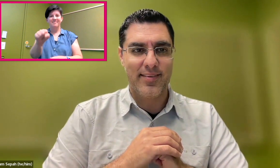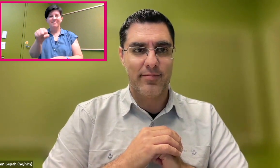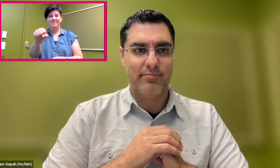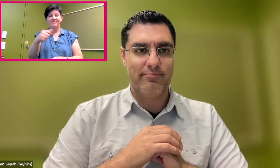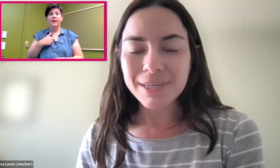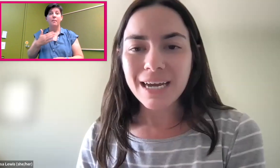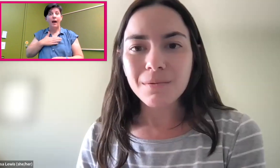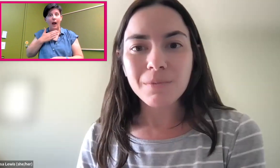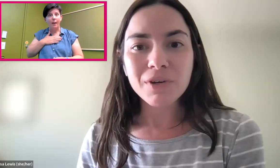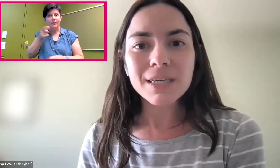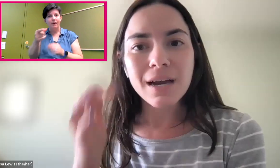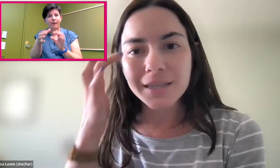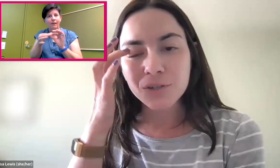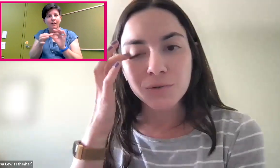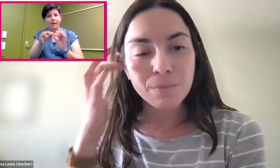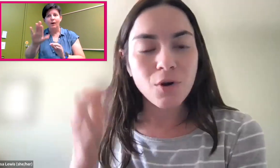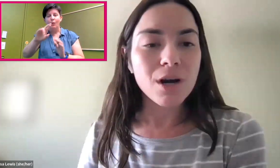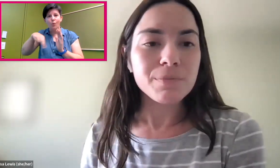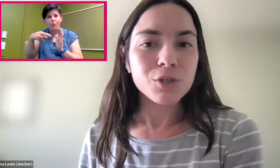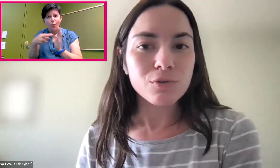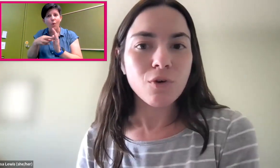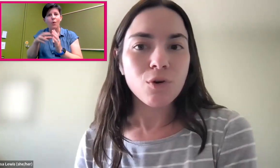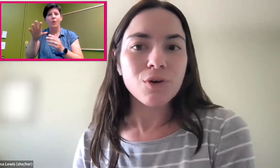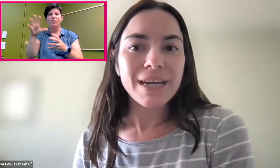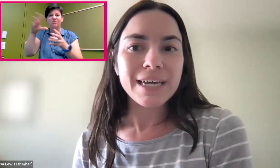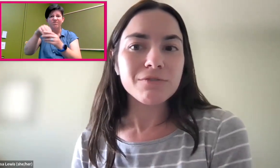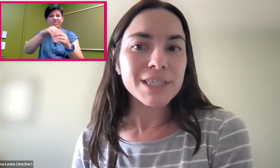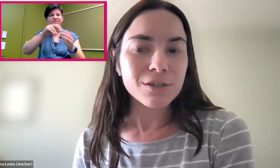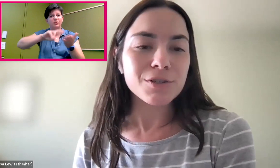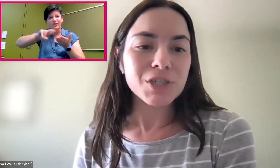Absolutely. I'm really glad that you brought up your role in research